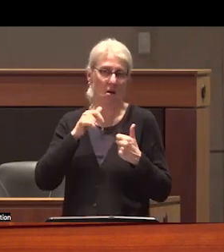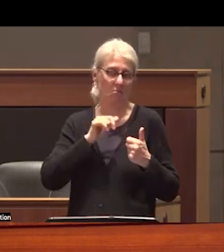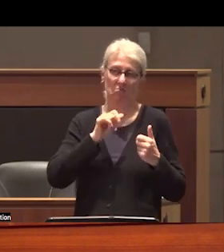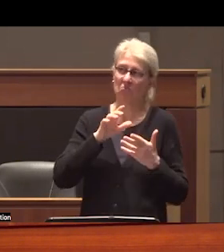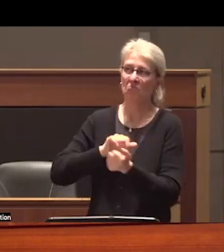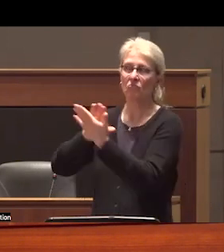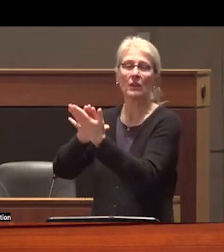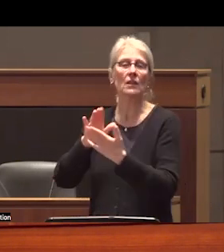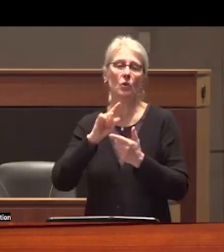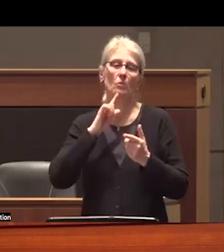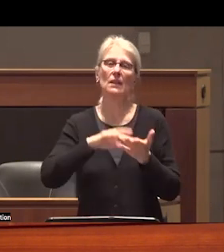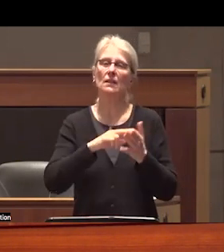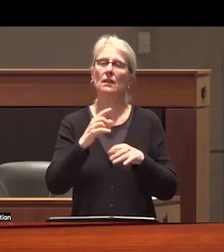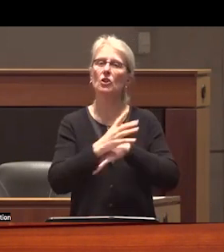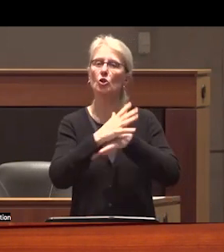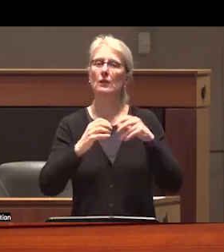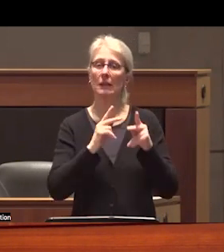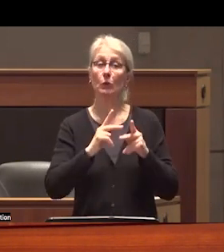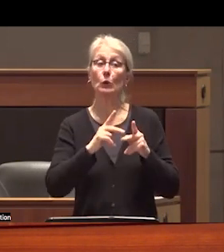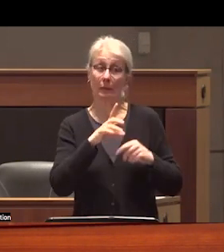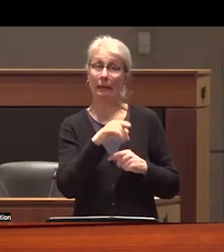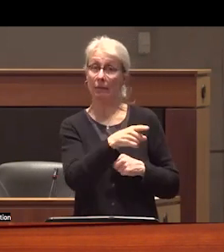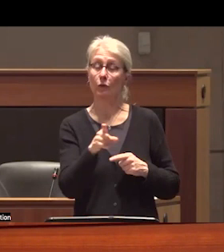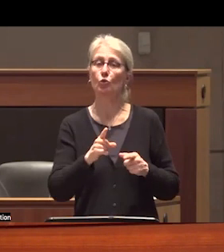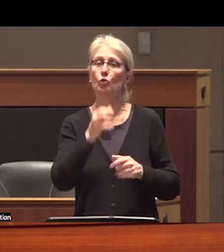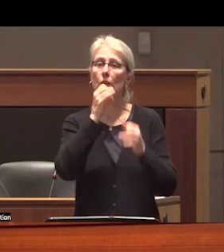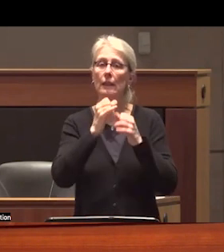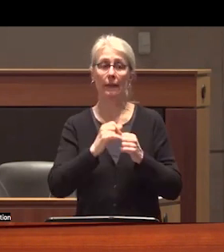indigenous peoples who did drink having to consume alcohol rapidly and secretly which